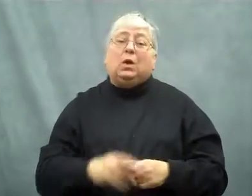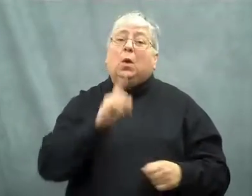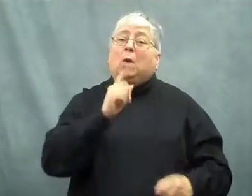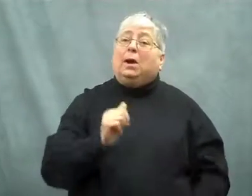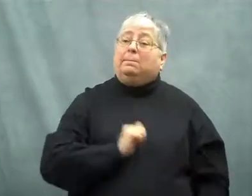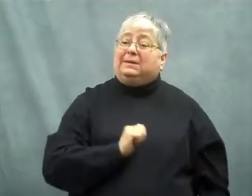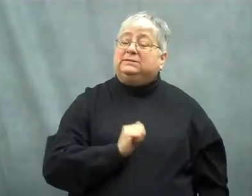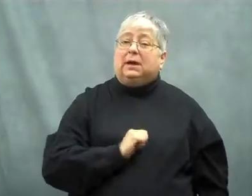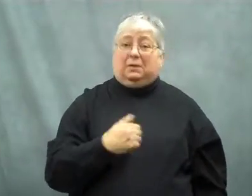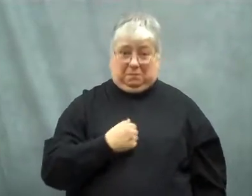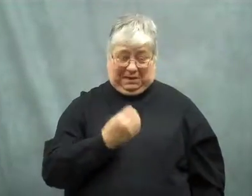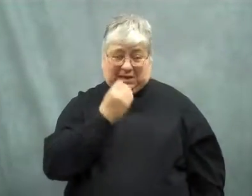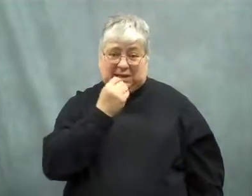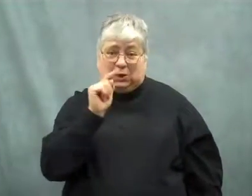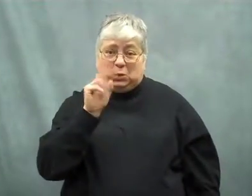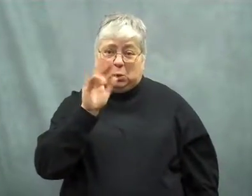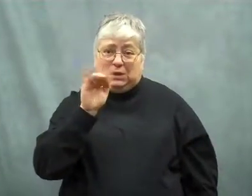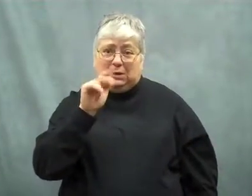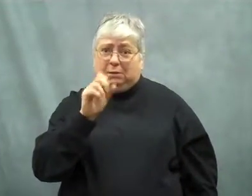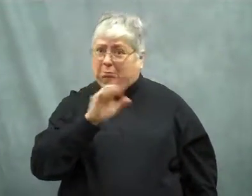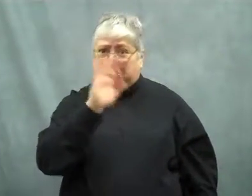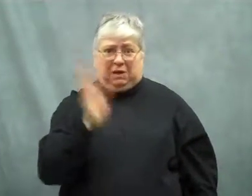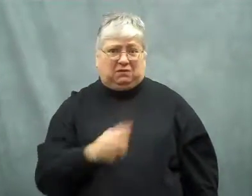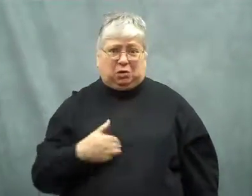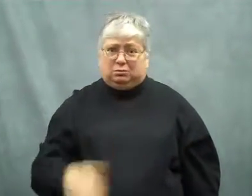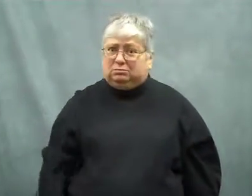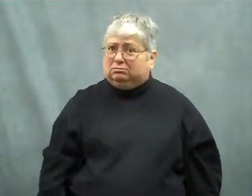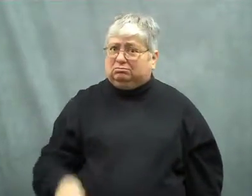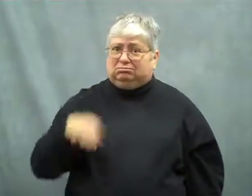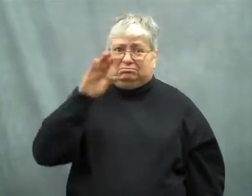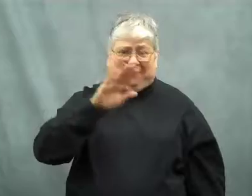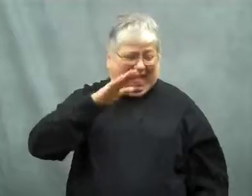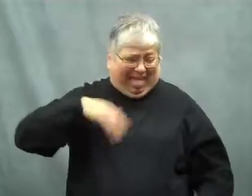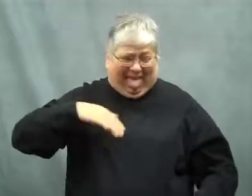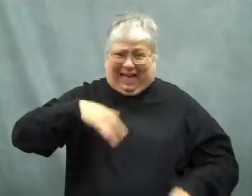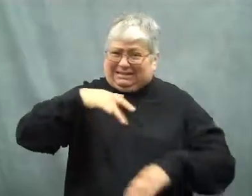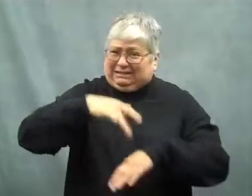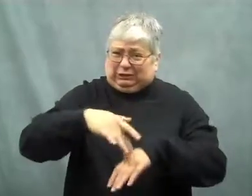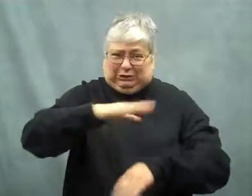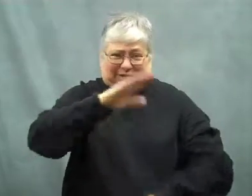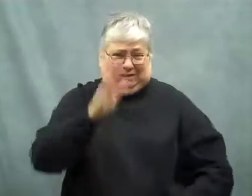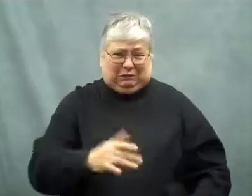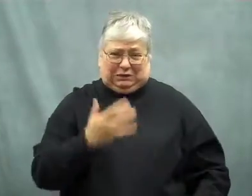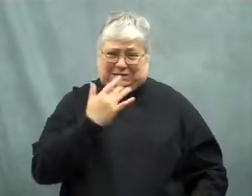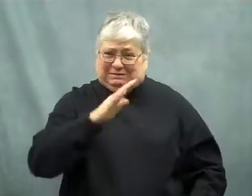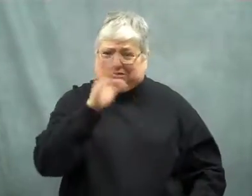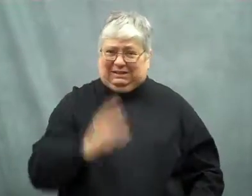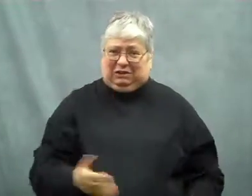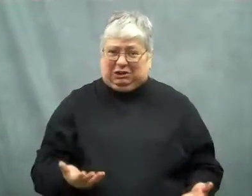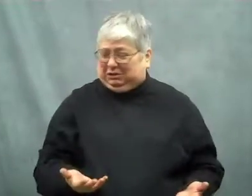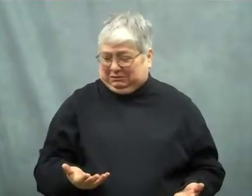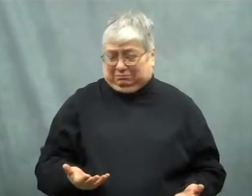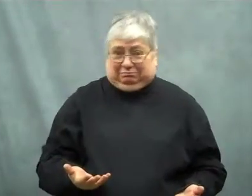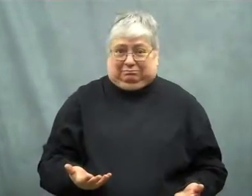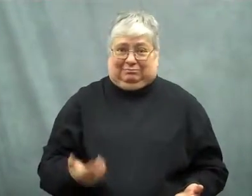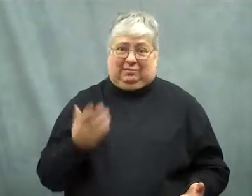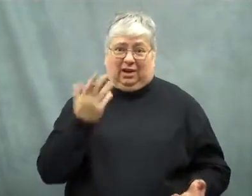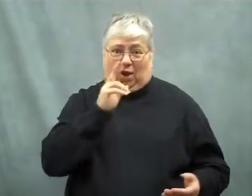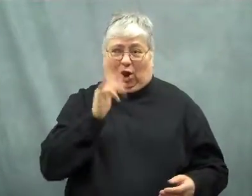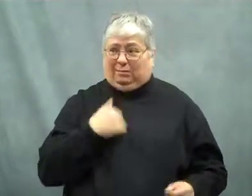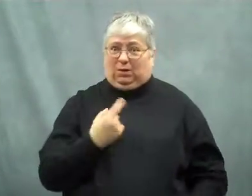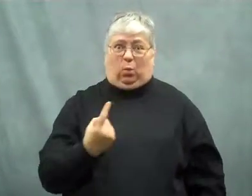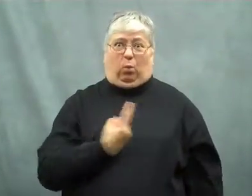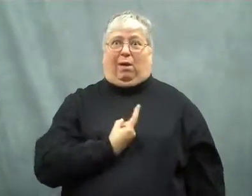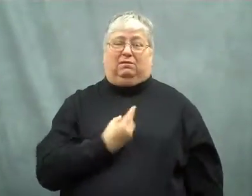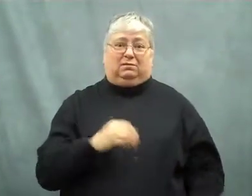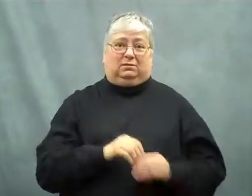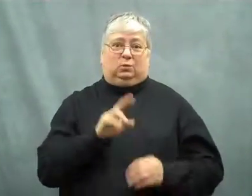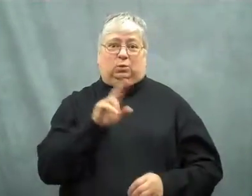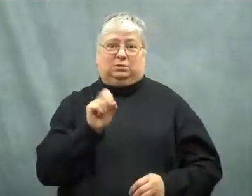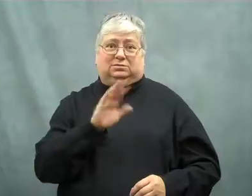I have never eaten or tasted a Twinkie in my life.